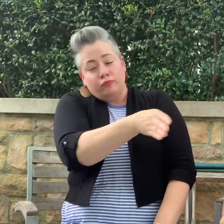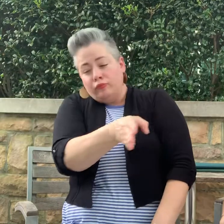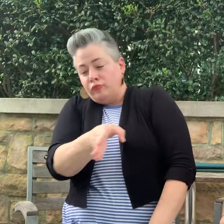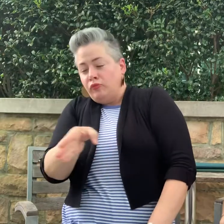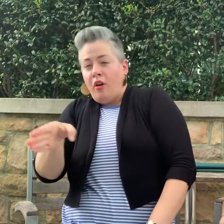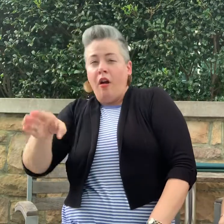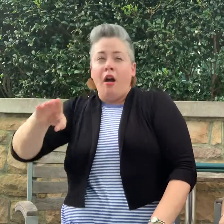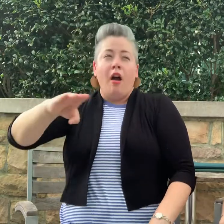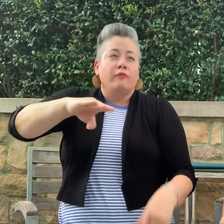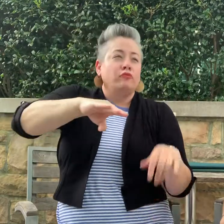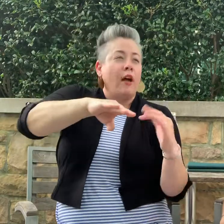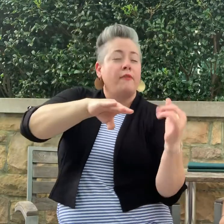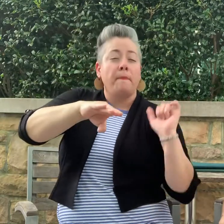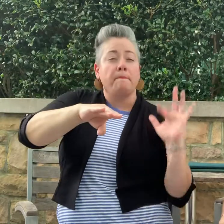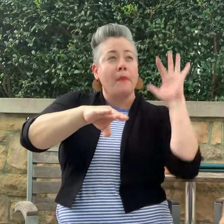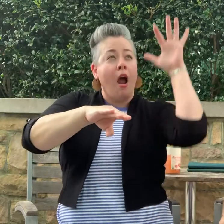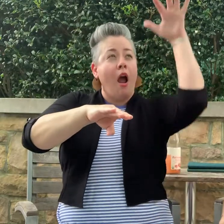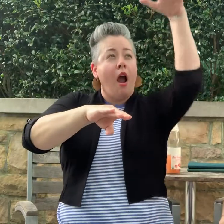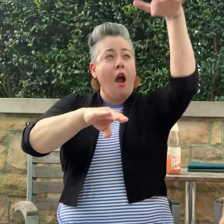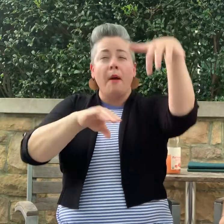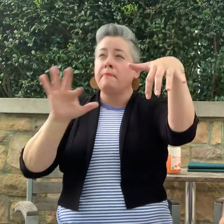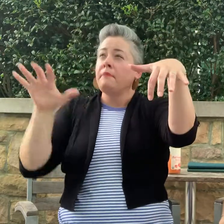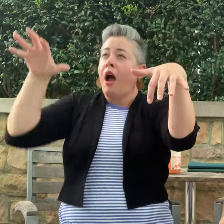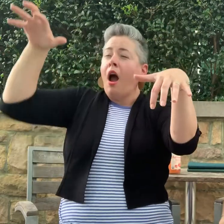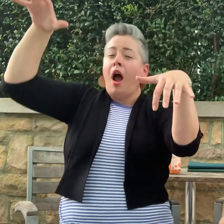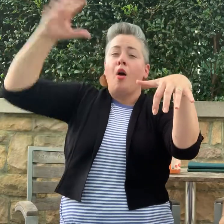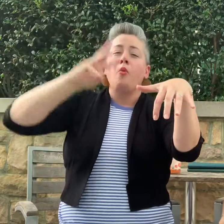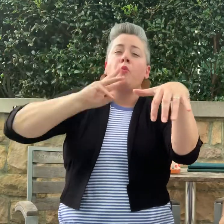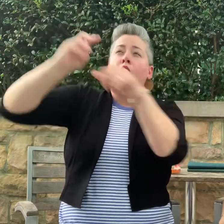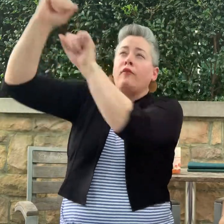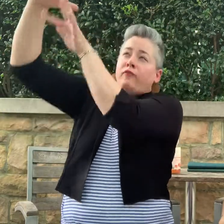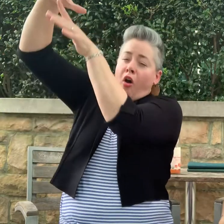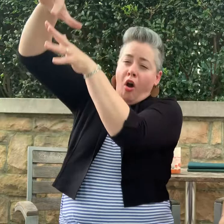Along the mountains, you would encounter waterfalls